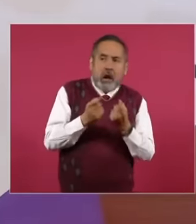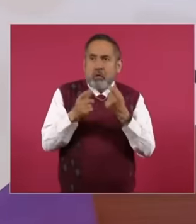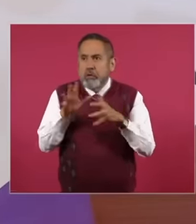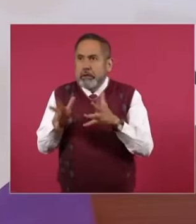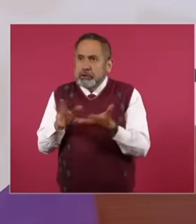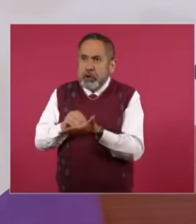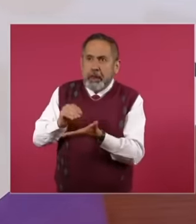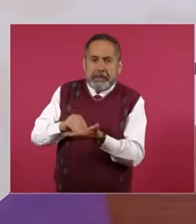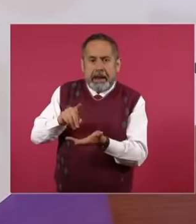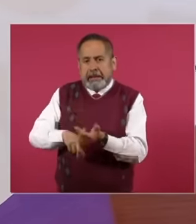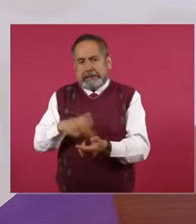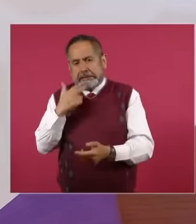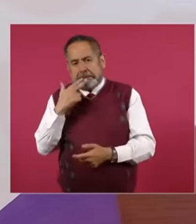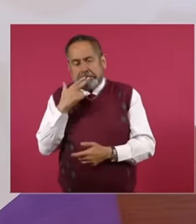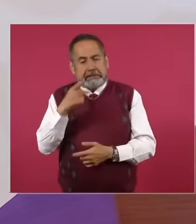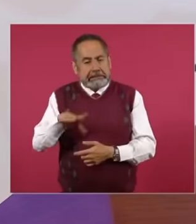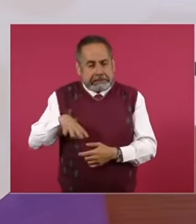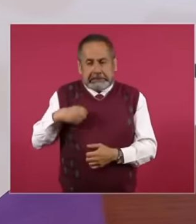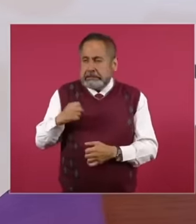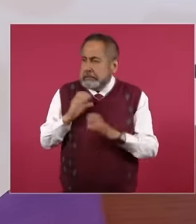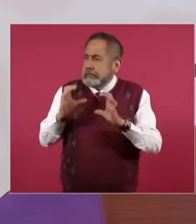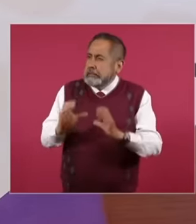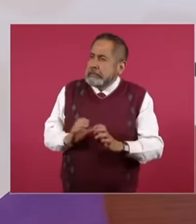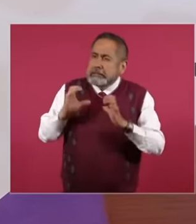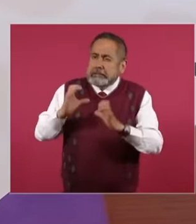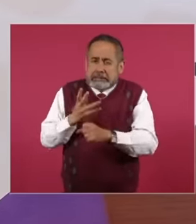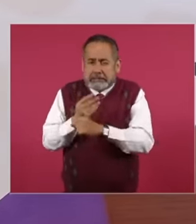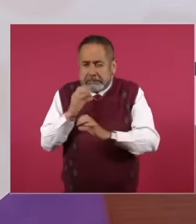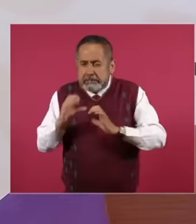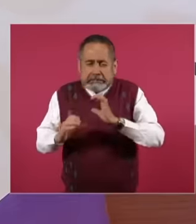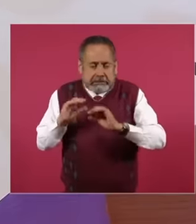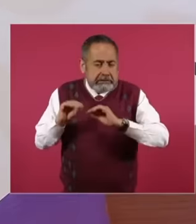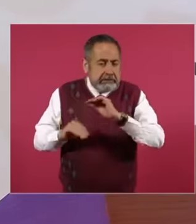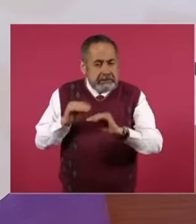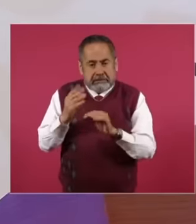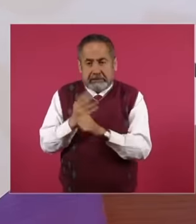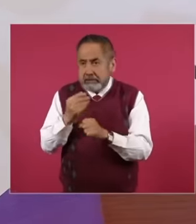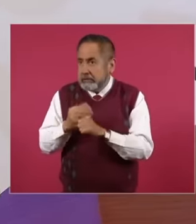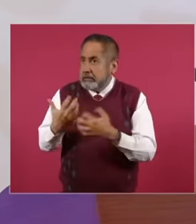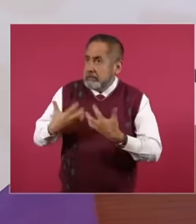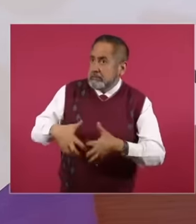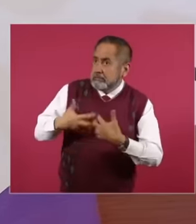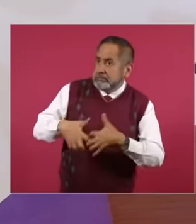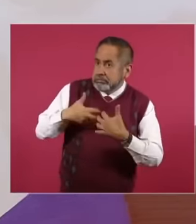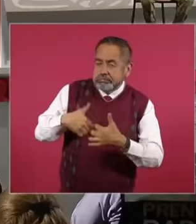and this demonstrates the effort that the staff dedicates to keep it operational as close